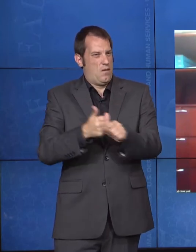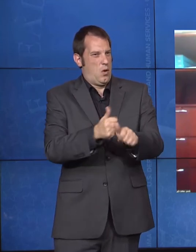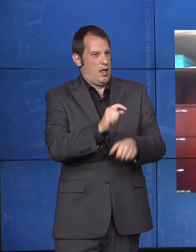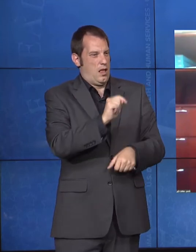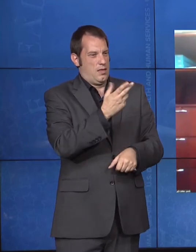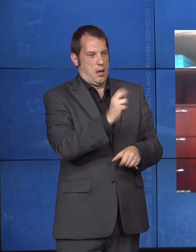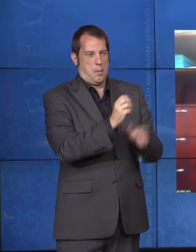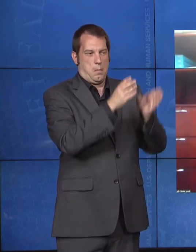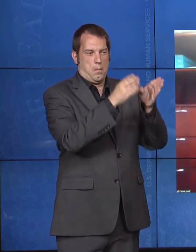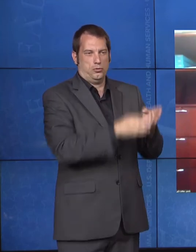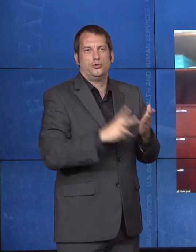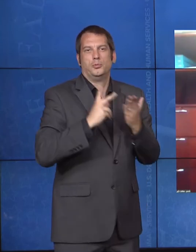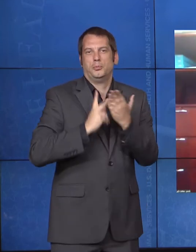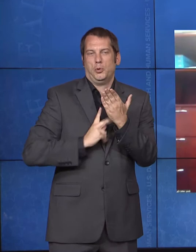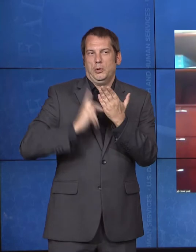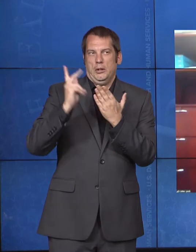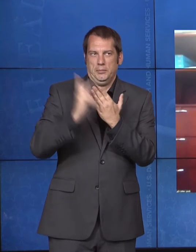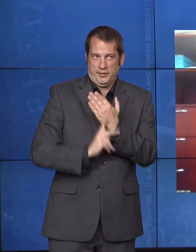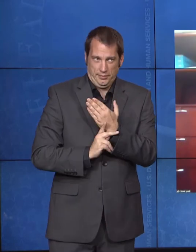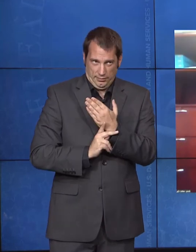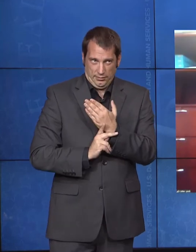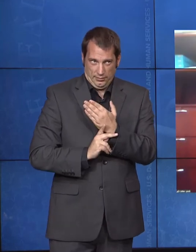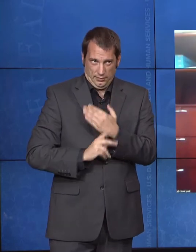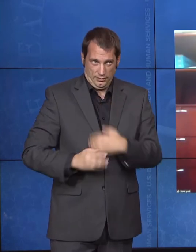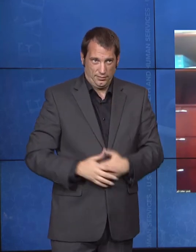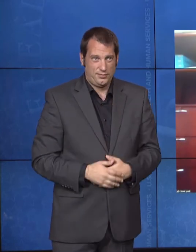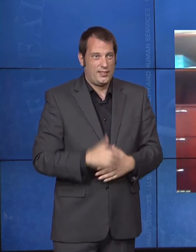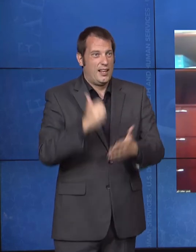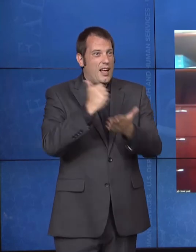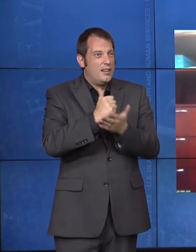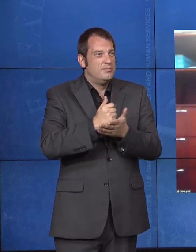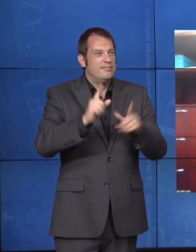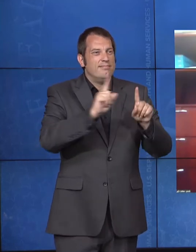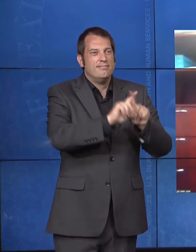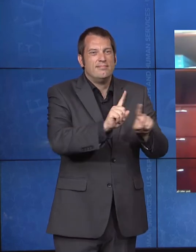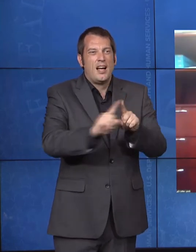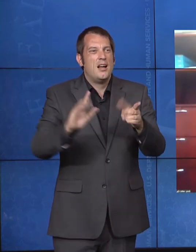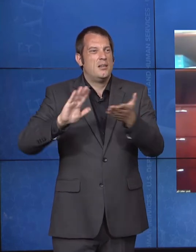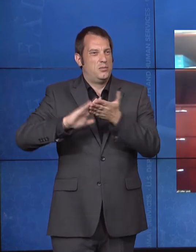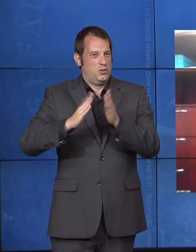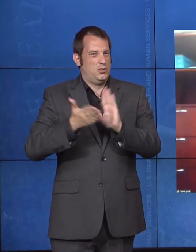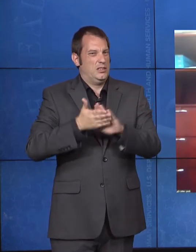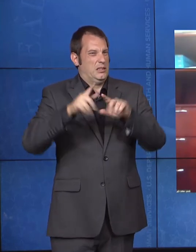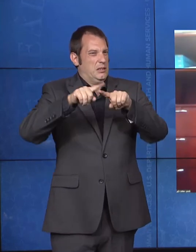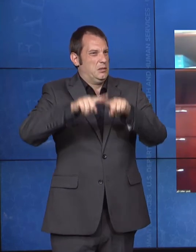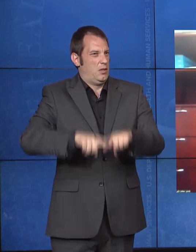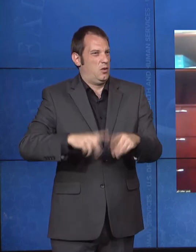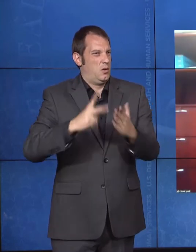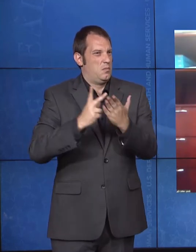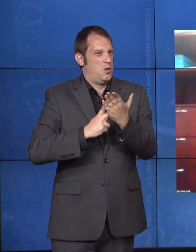community-based care, which is where they want to be. And more -- and also, most importantly, it's for folks who want to be its higher quality